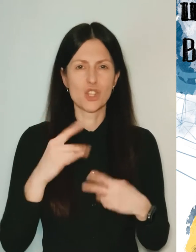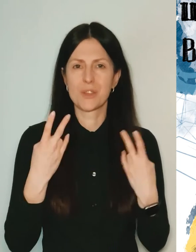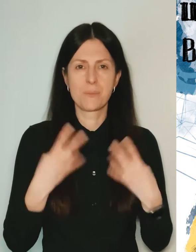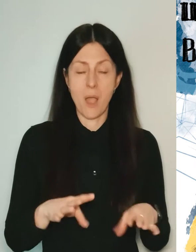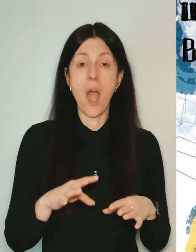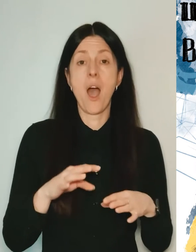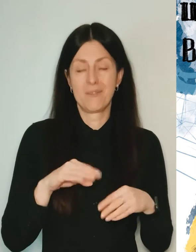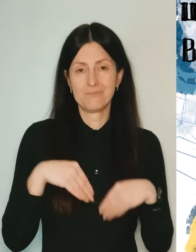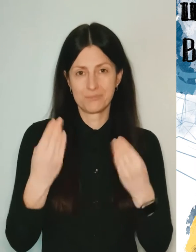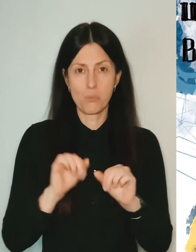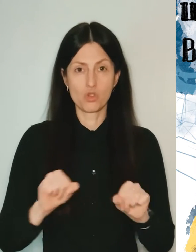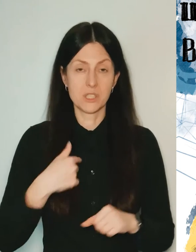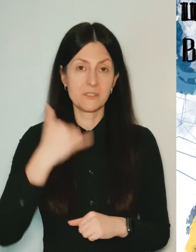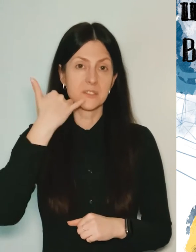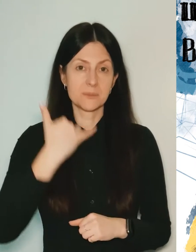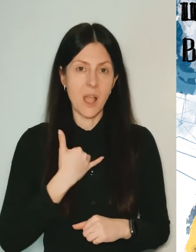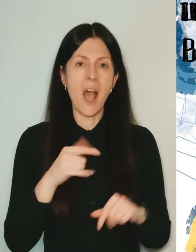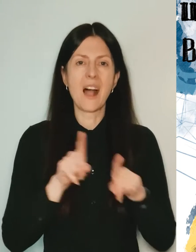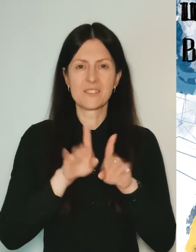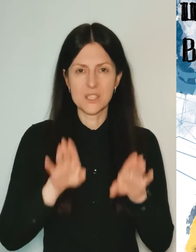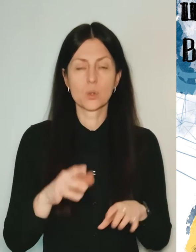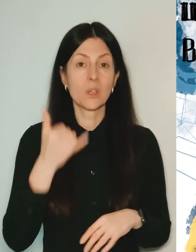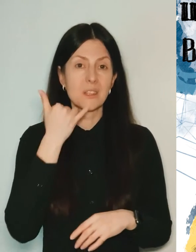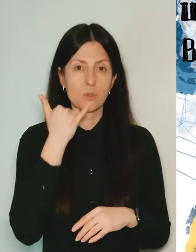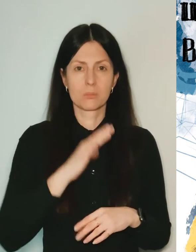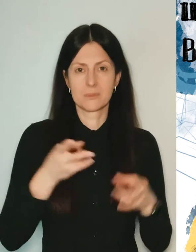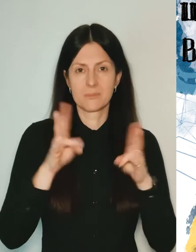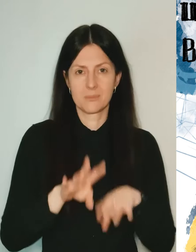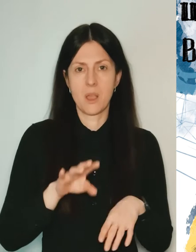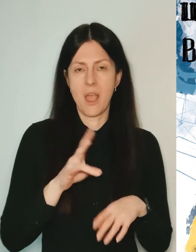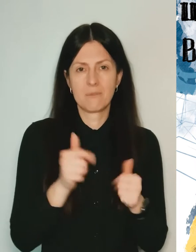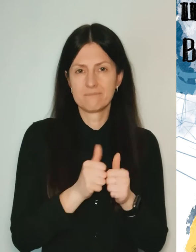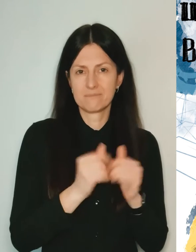to be reached, but still left the phone in the next room, not by my bed.